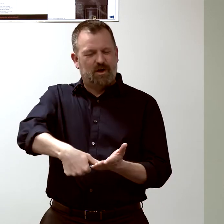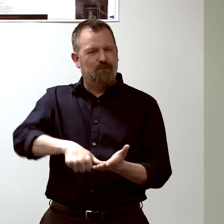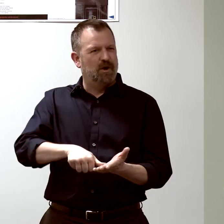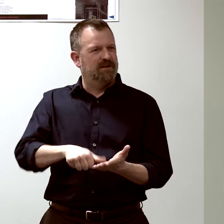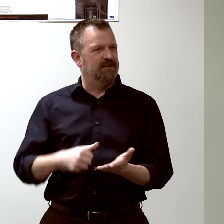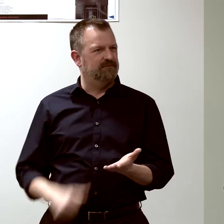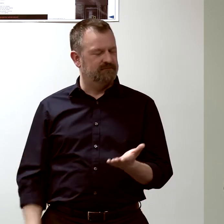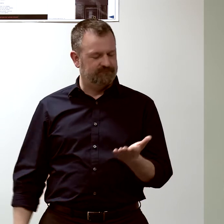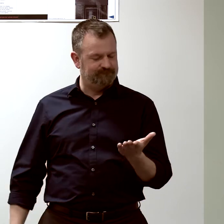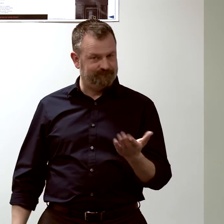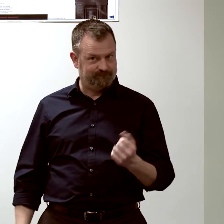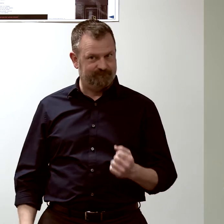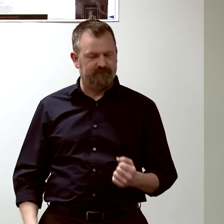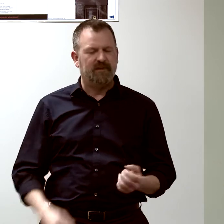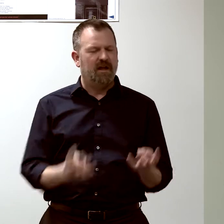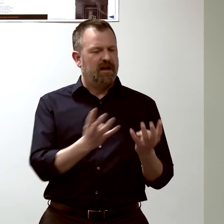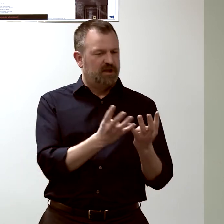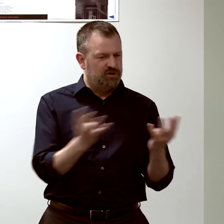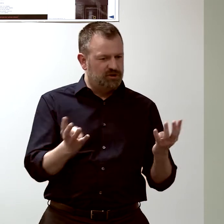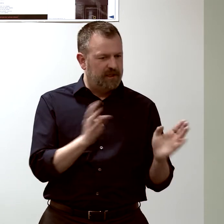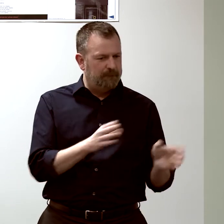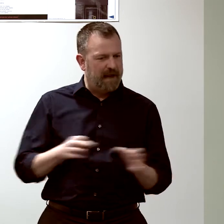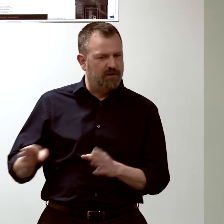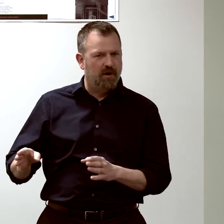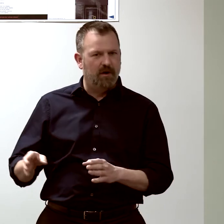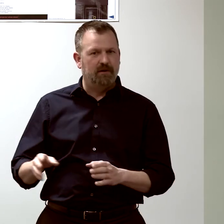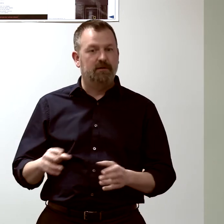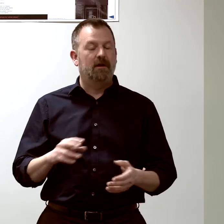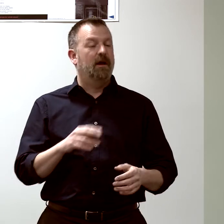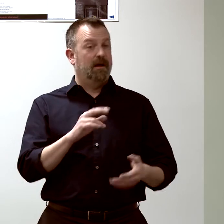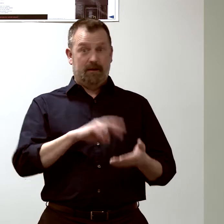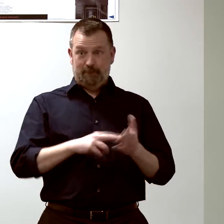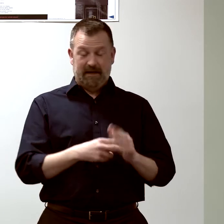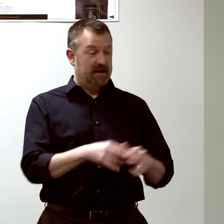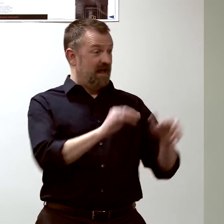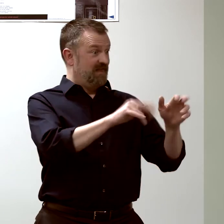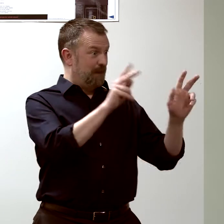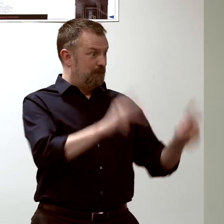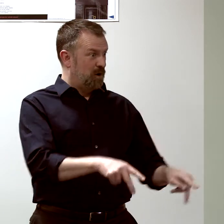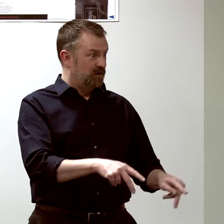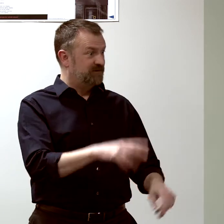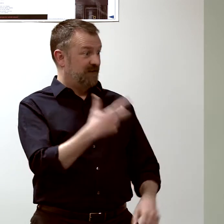of a gene pattern that tells us who is responding to vaccination.